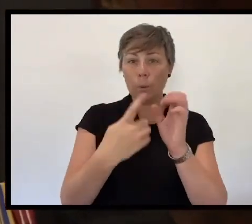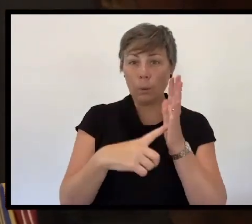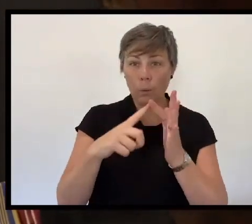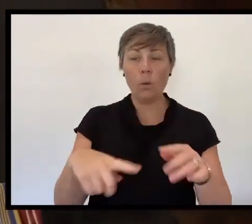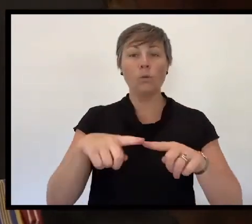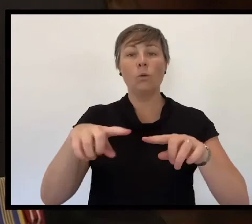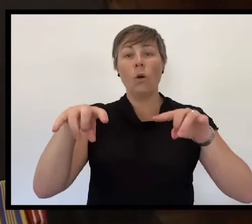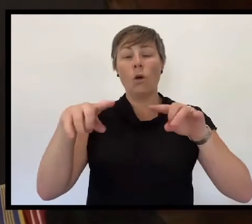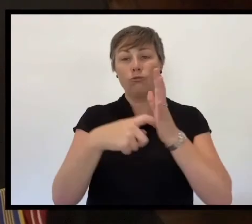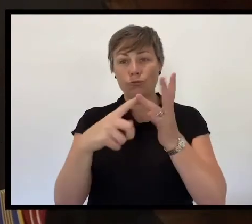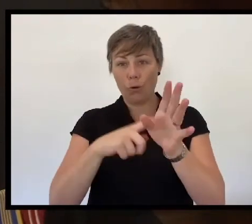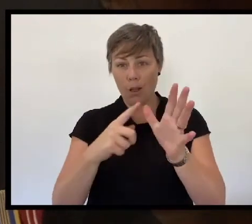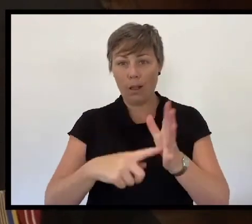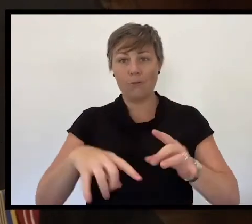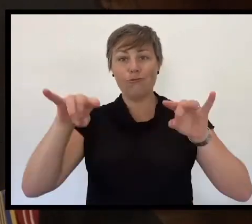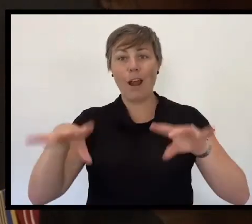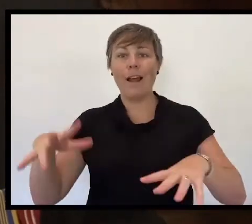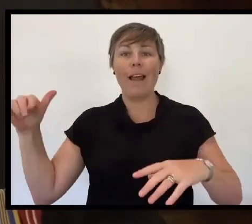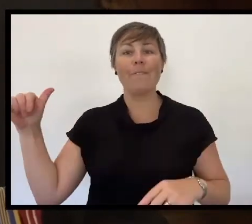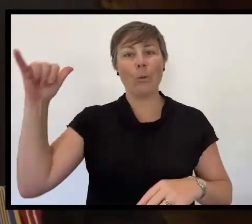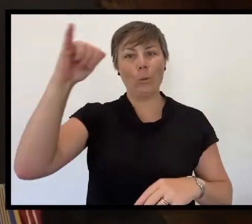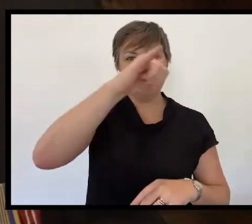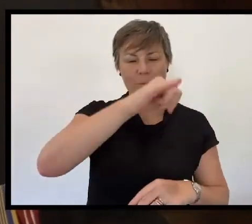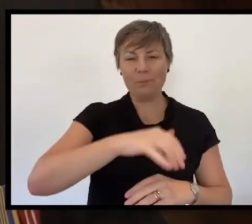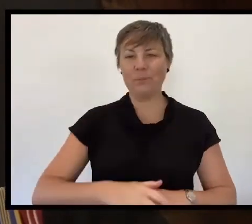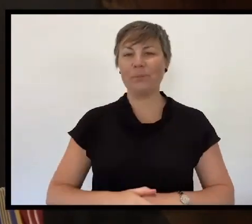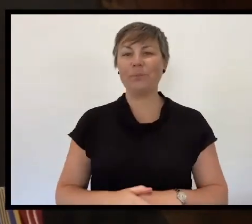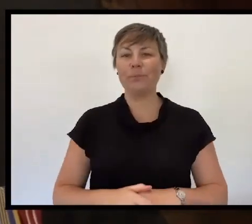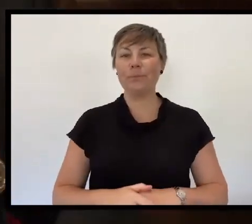and the Royal Australian Air Force for their support today.